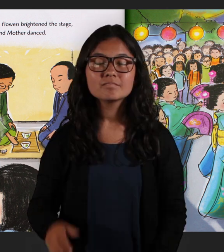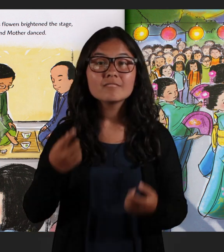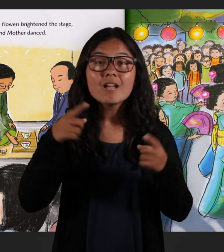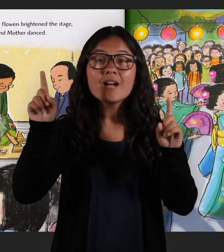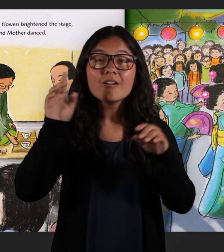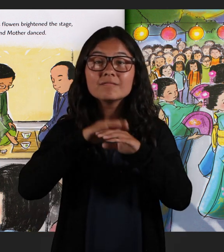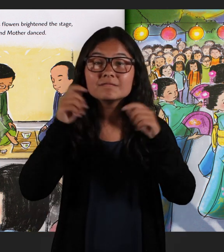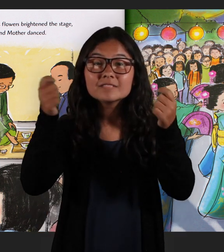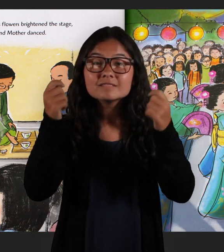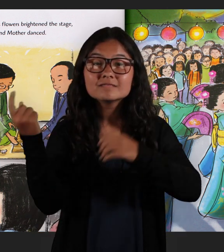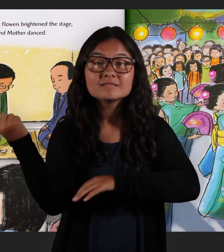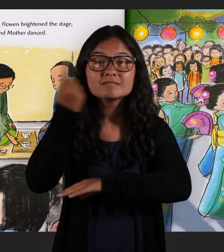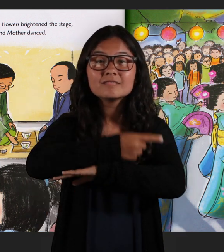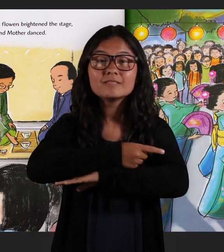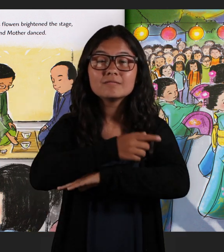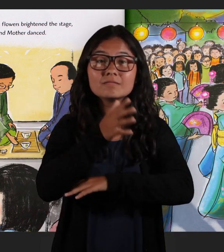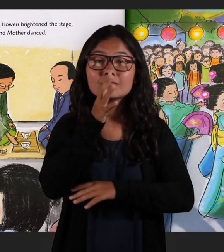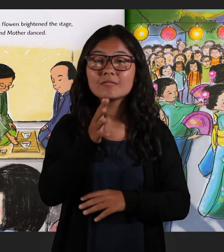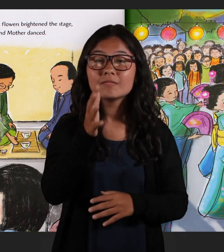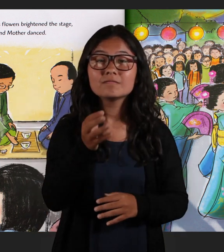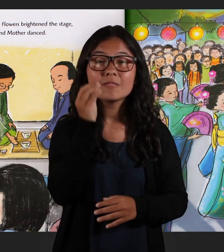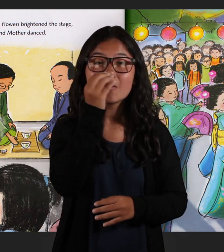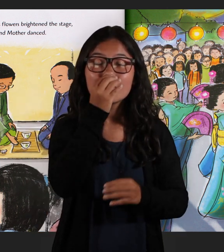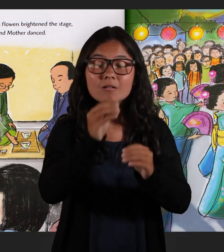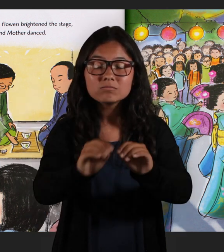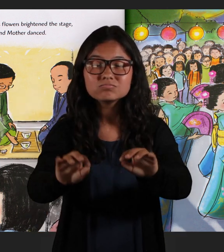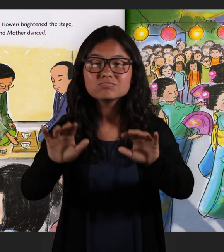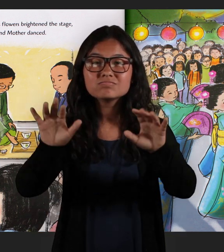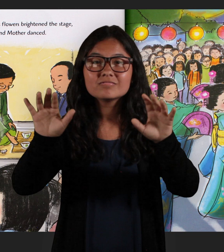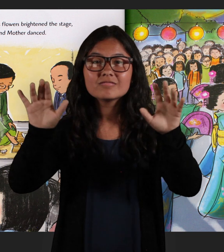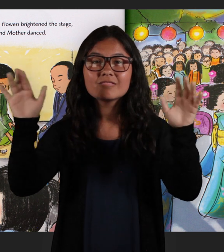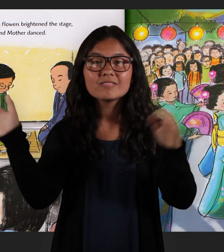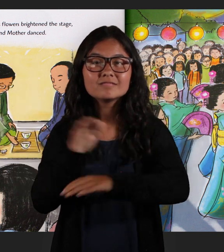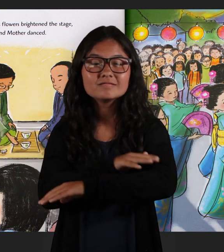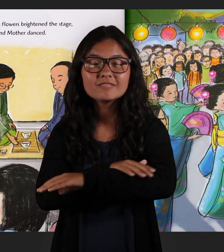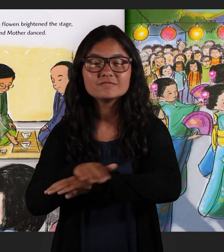On festival day, Grandmother's flowers brightened the stage,